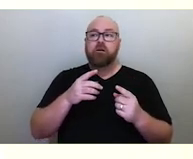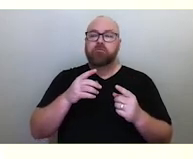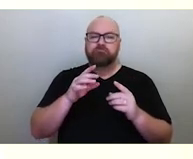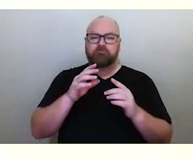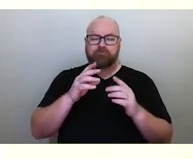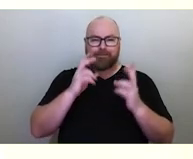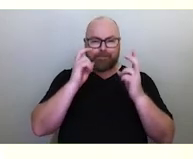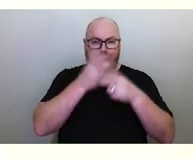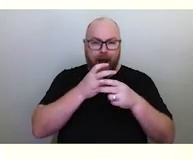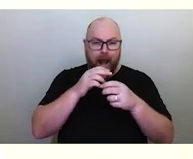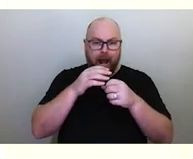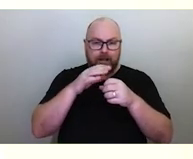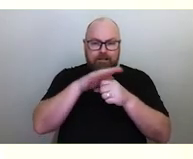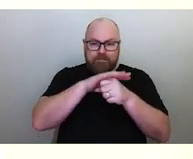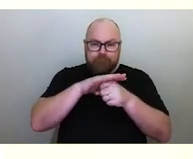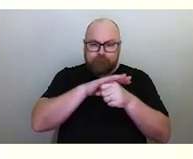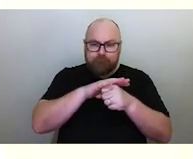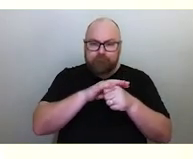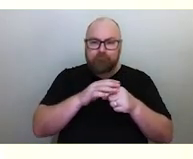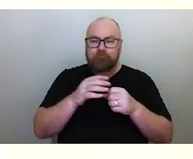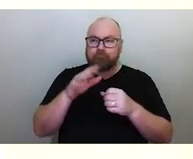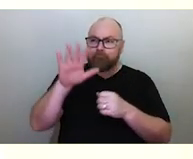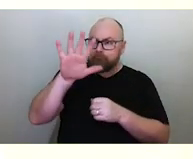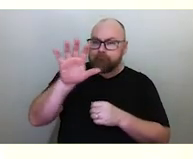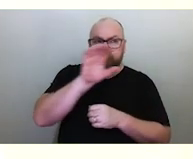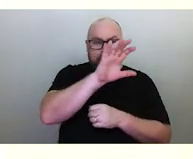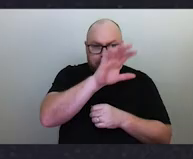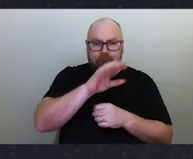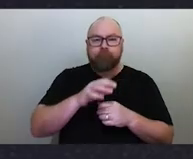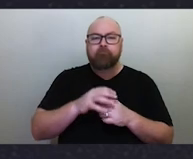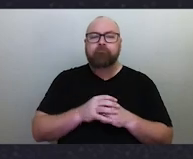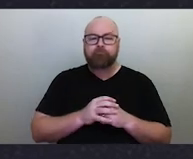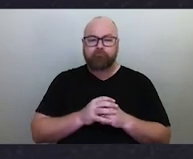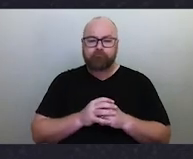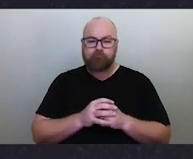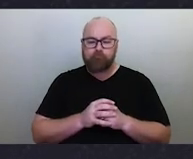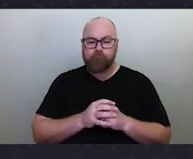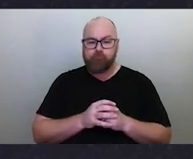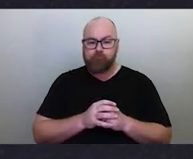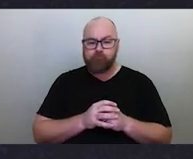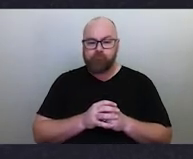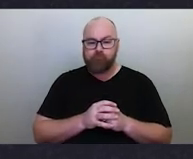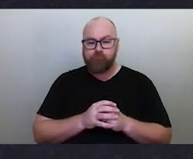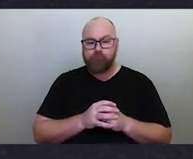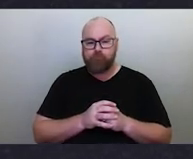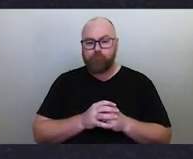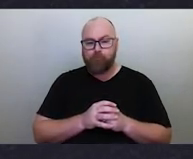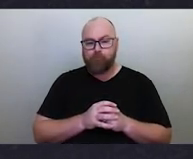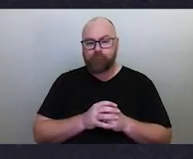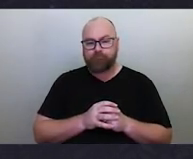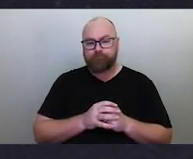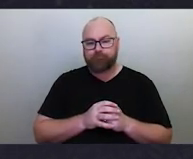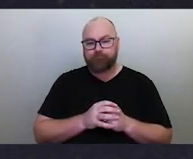A very famous example of one of these types of constellations is the Great Emu in the Sky, which you've probably heard about at some point